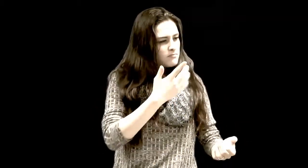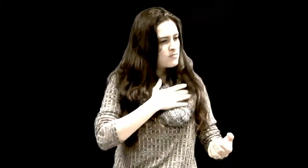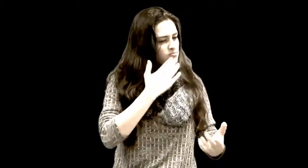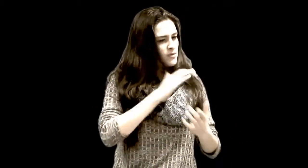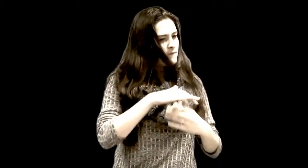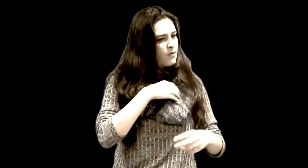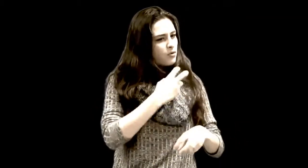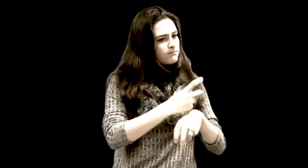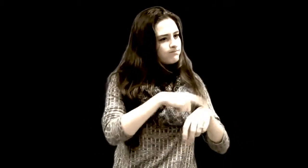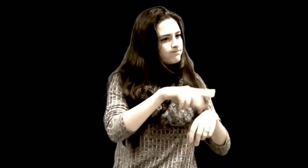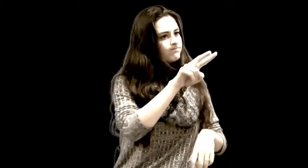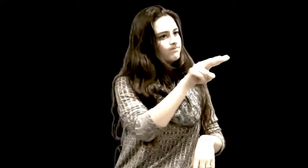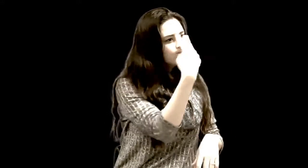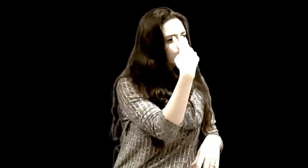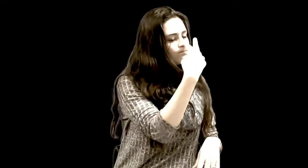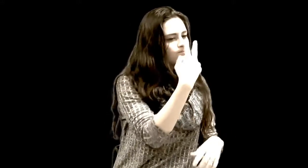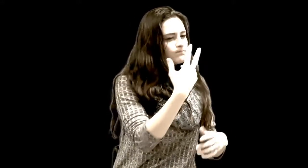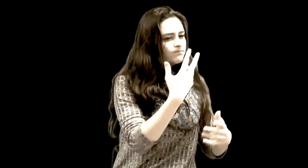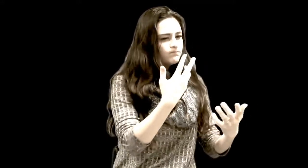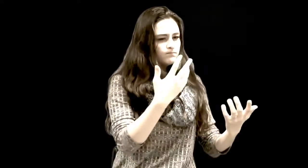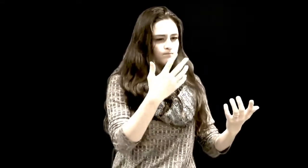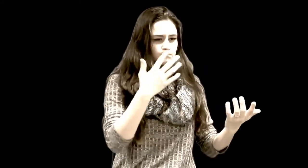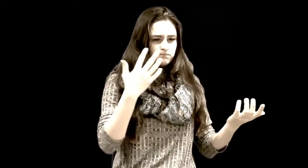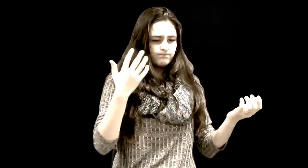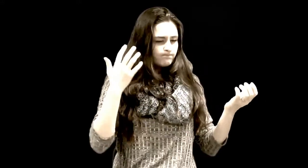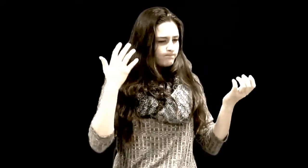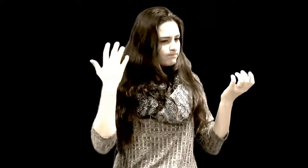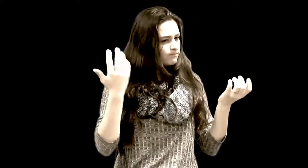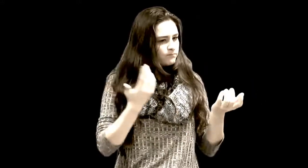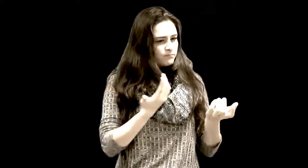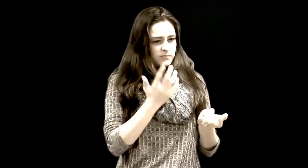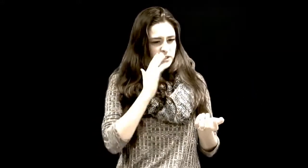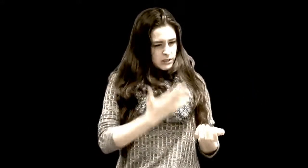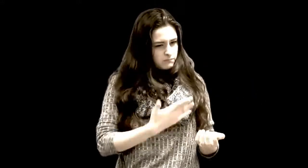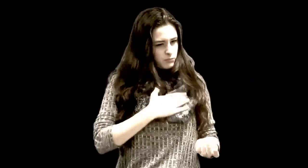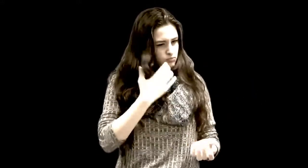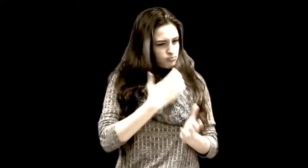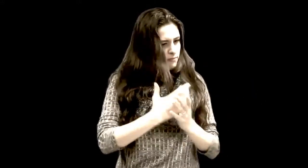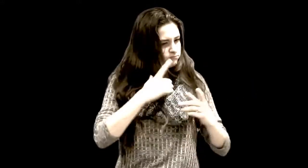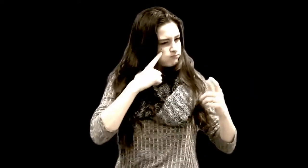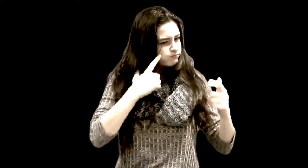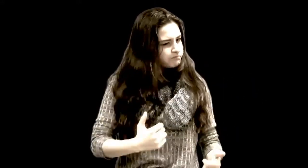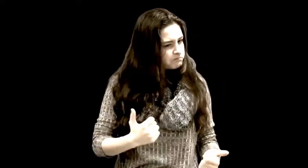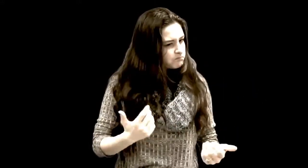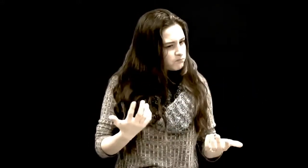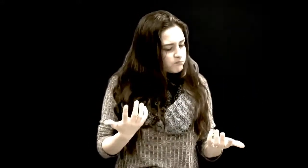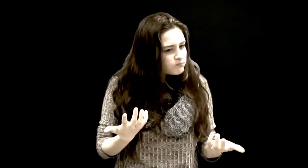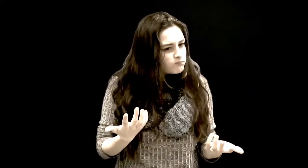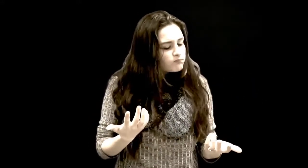and she wouldn’t look at me, is she going deaf?"